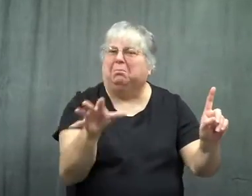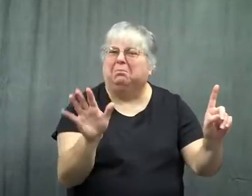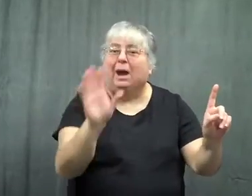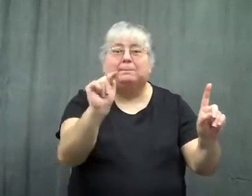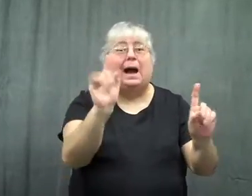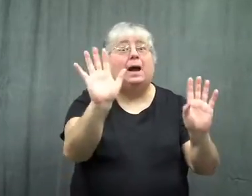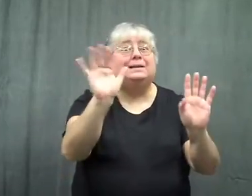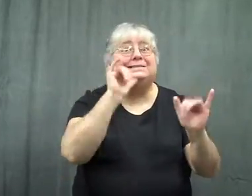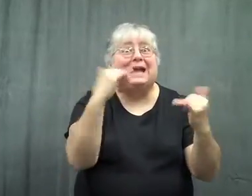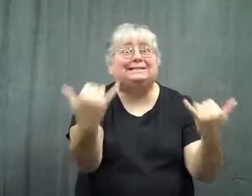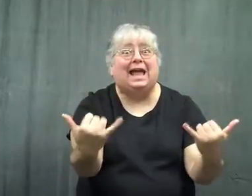But not NOW!